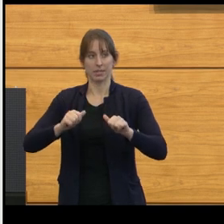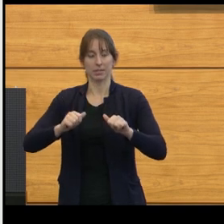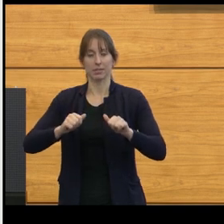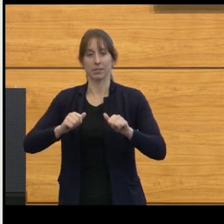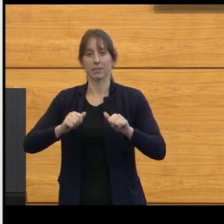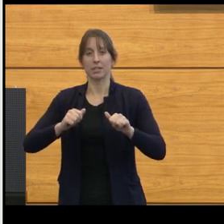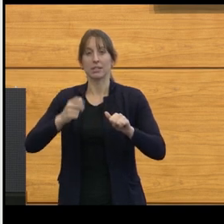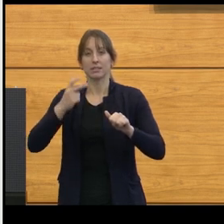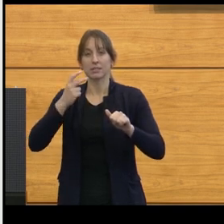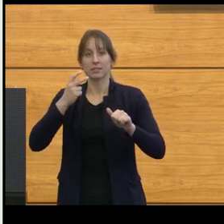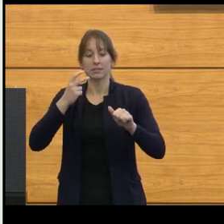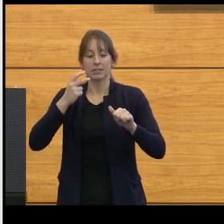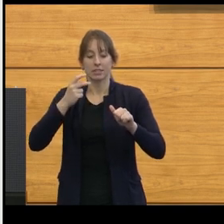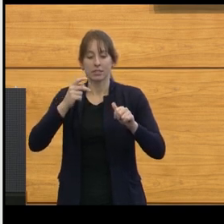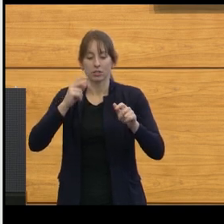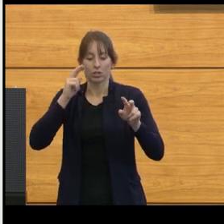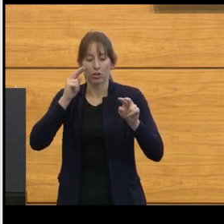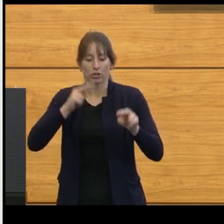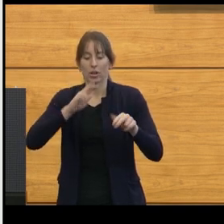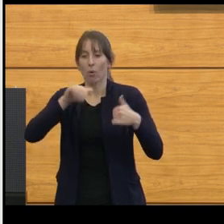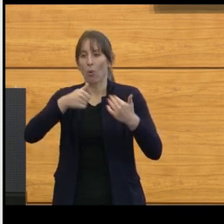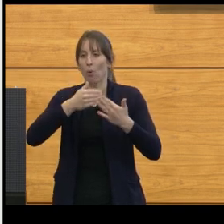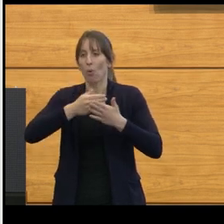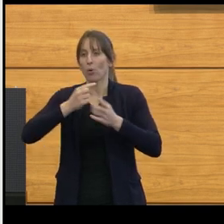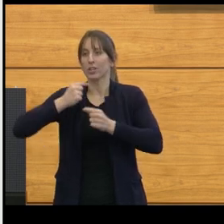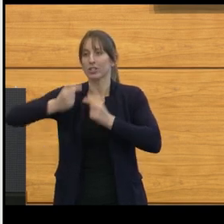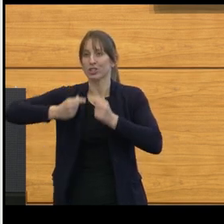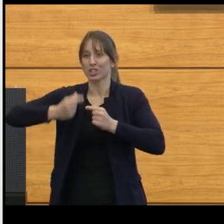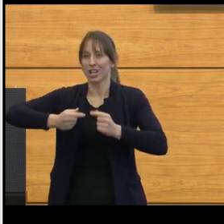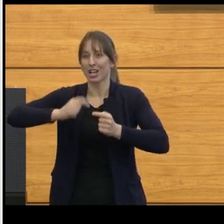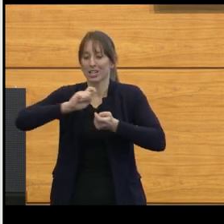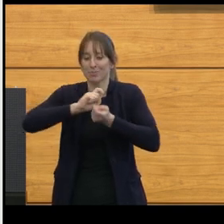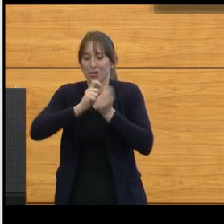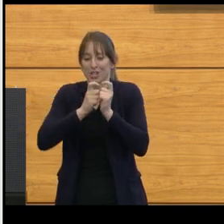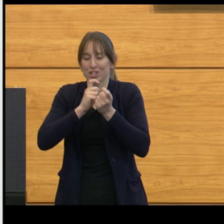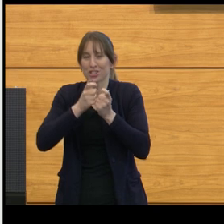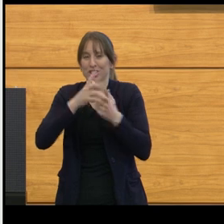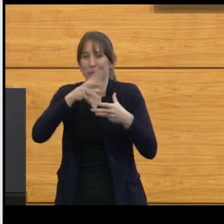genetic mutations that were part of the brain tumor.